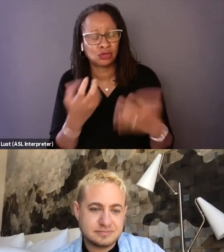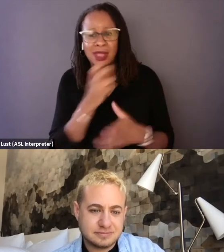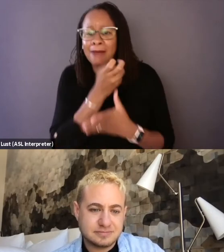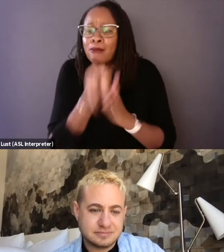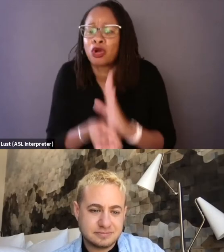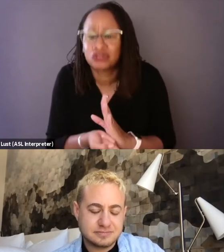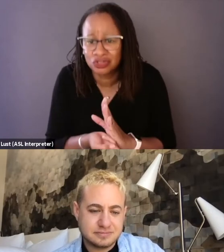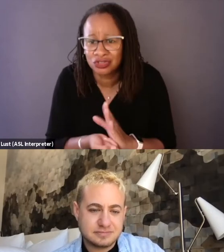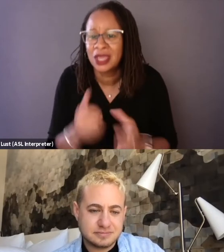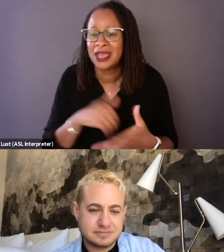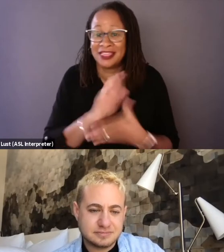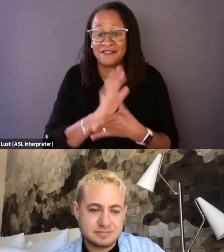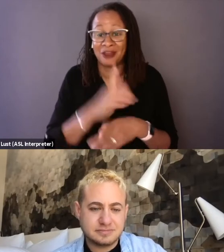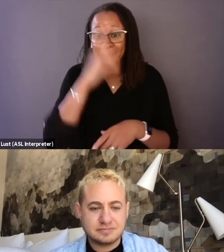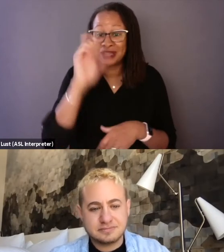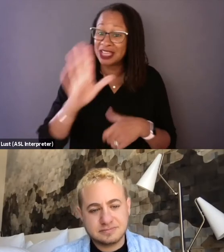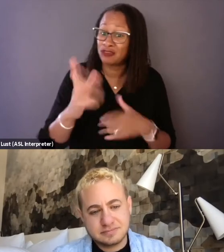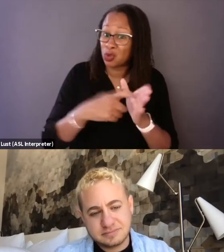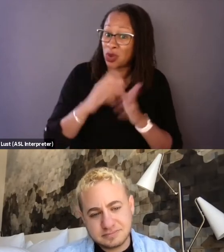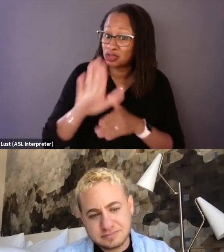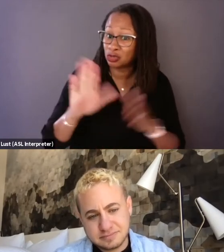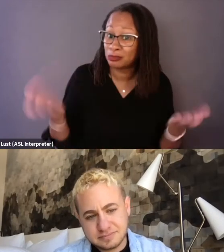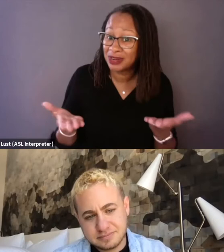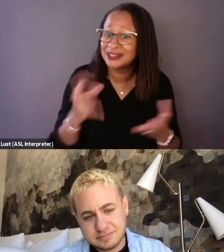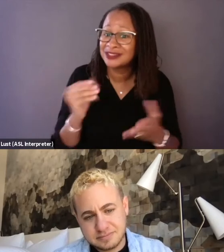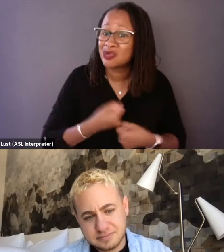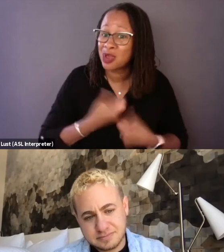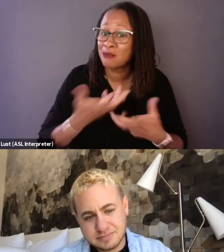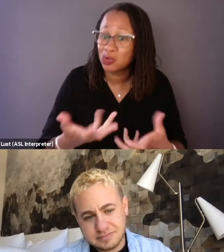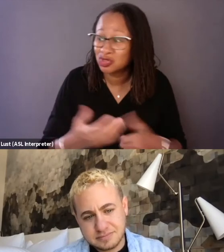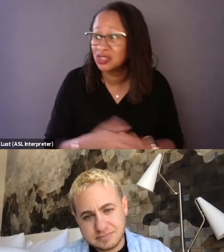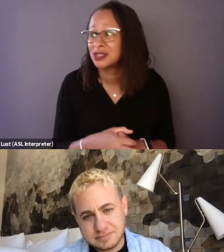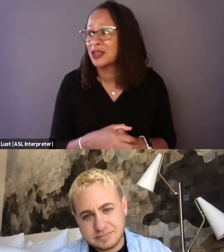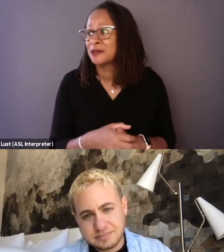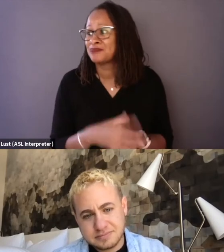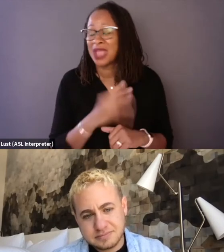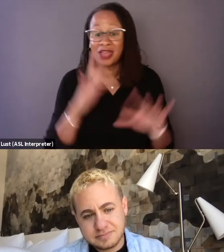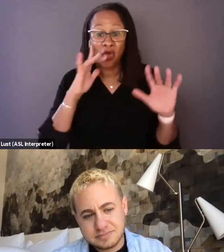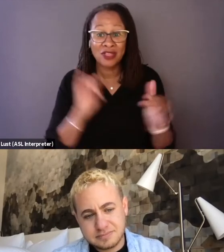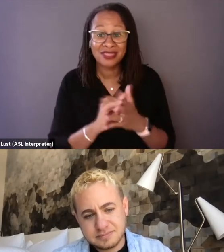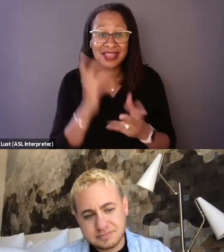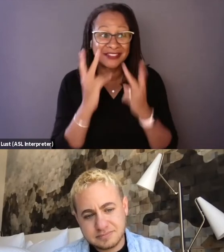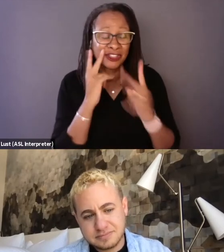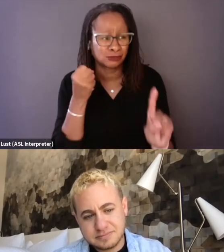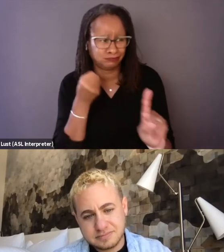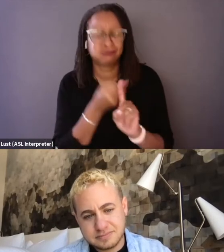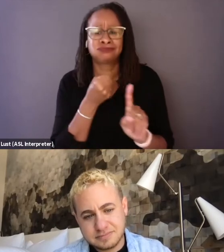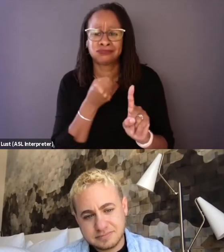because it does require your presence and your emotions. And hopefully it is visually striking, hopefully you do respond to the music,